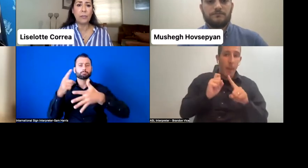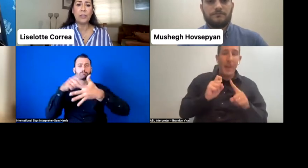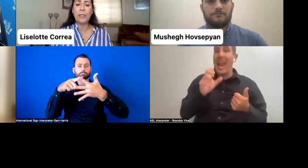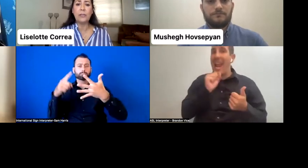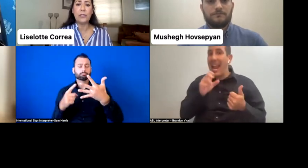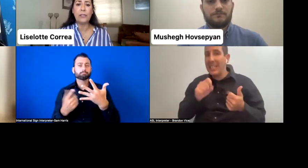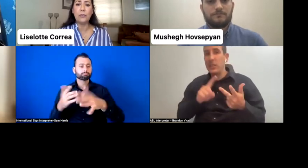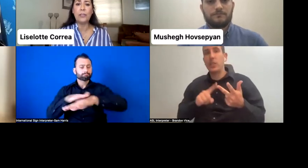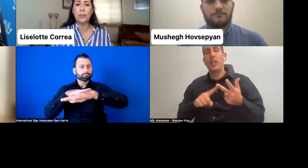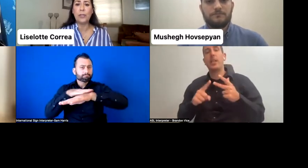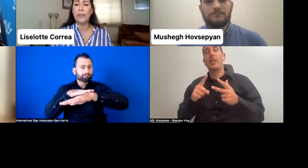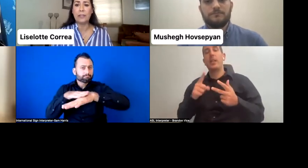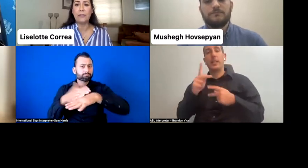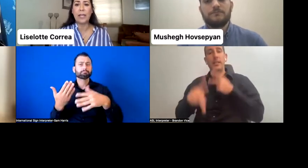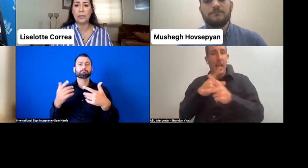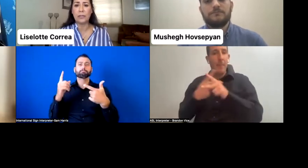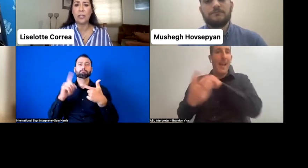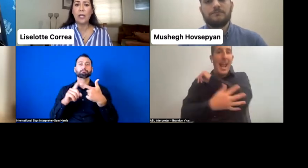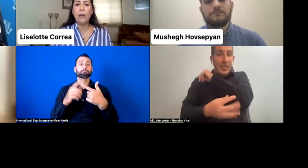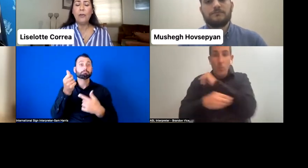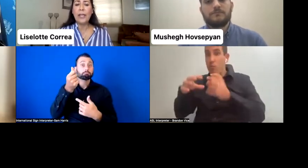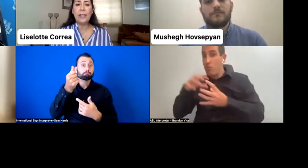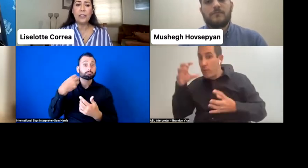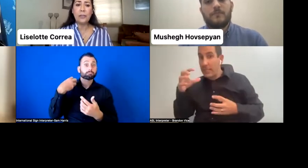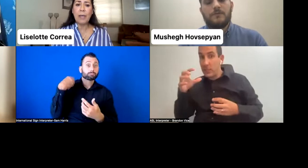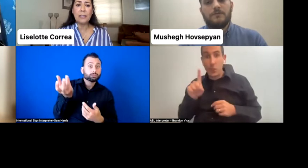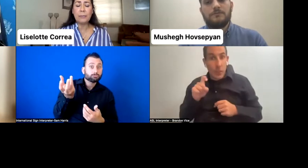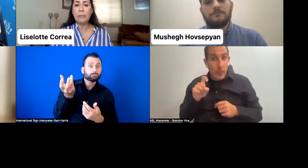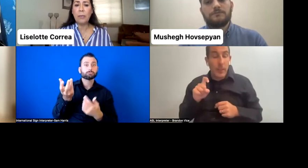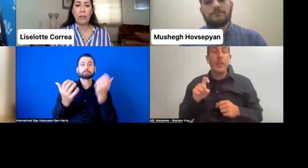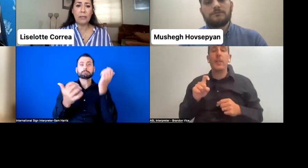must be considered to ensure effective actions. For the election management bodies,